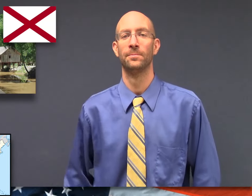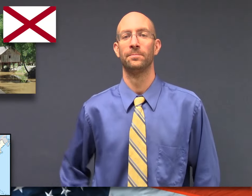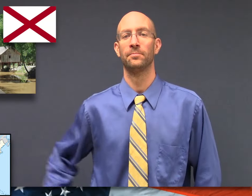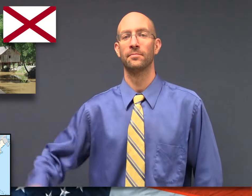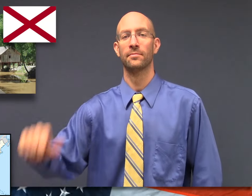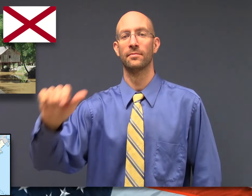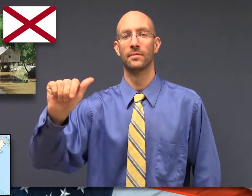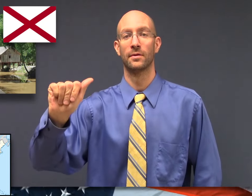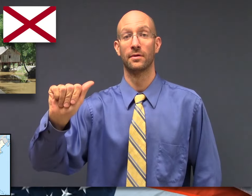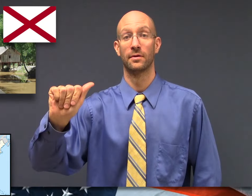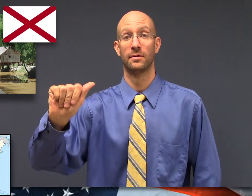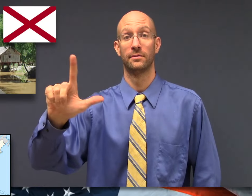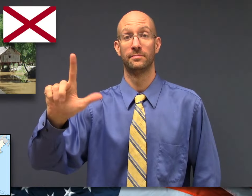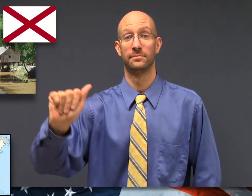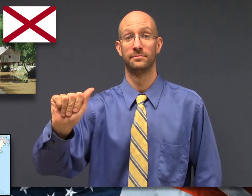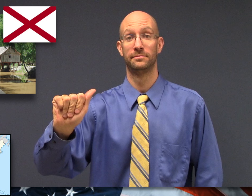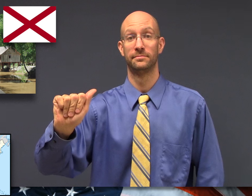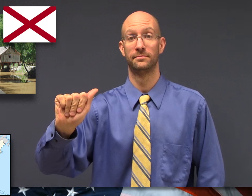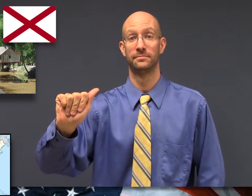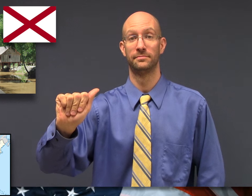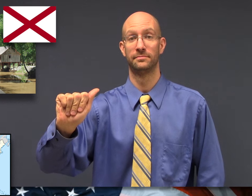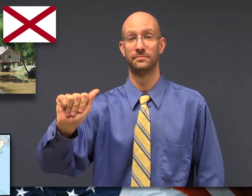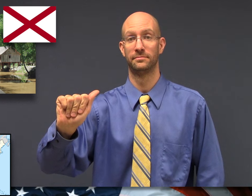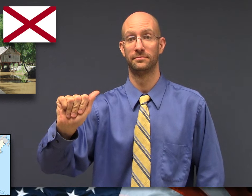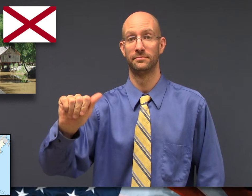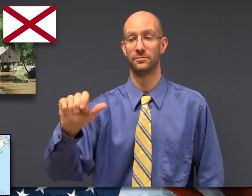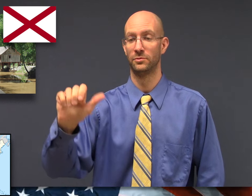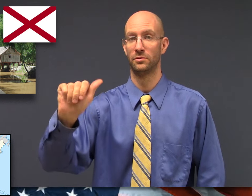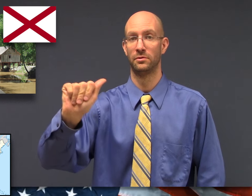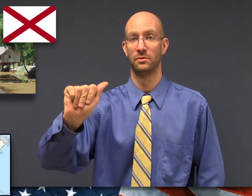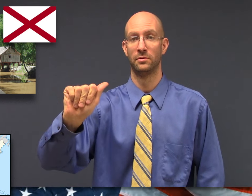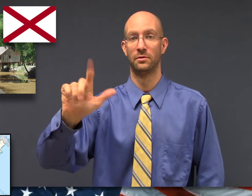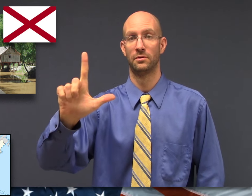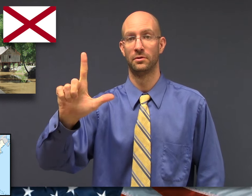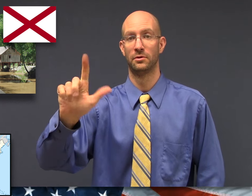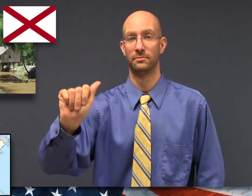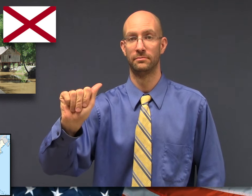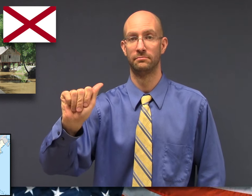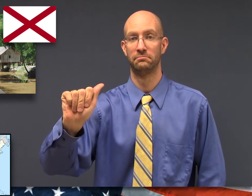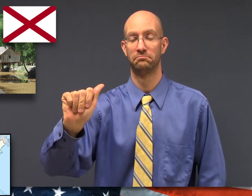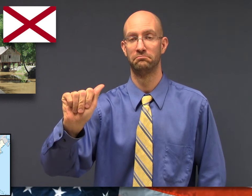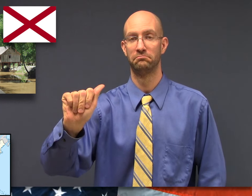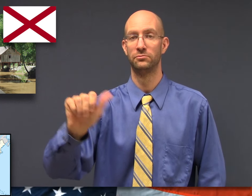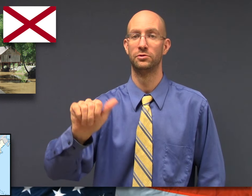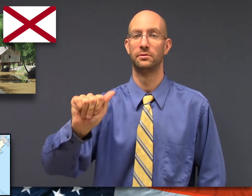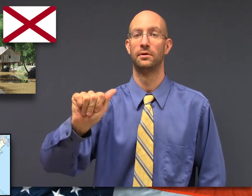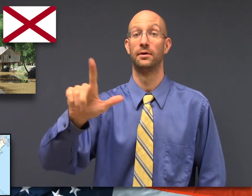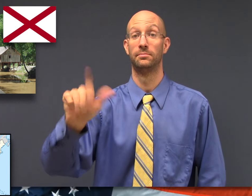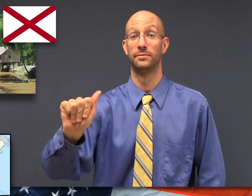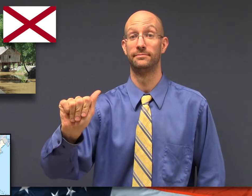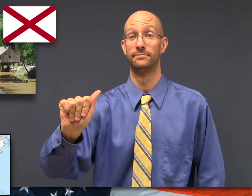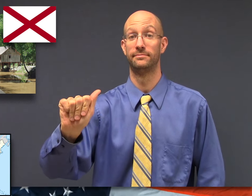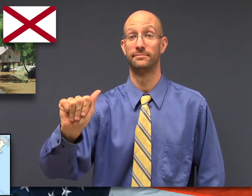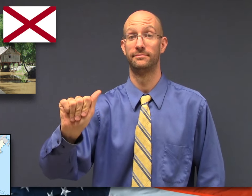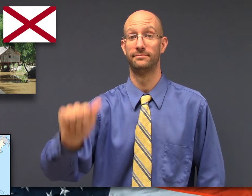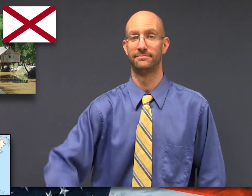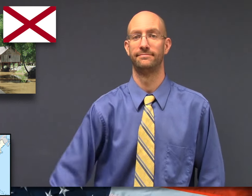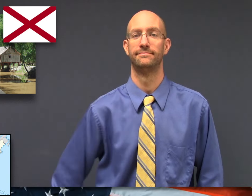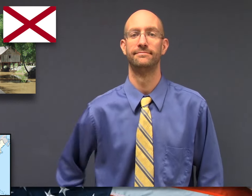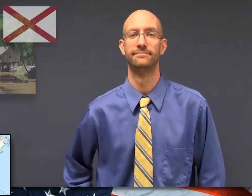fs-ALA